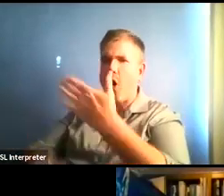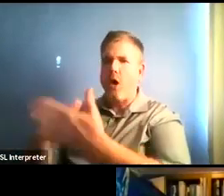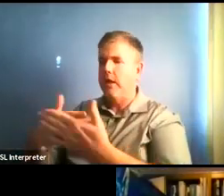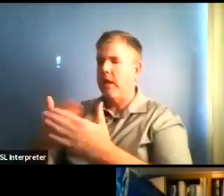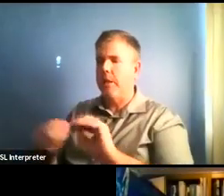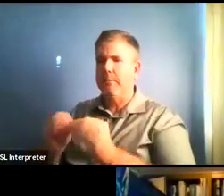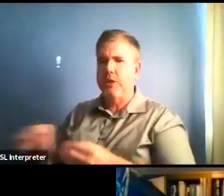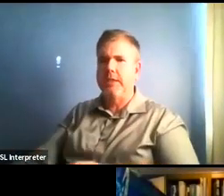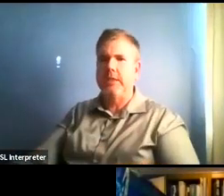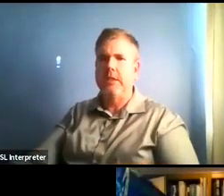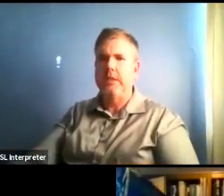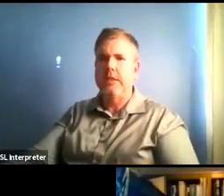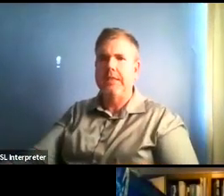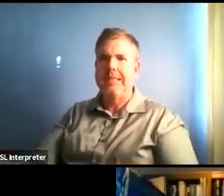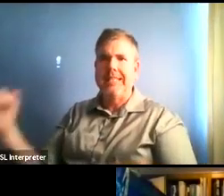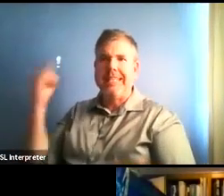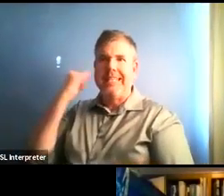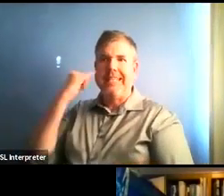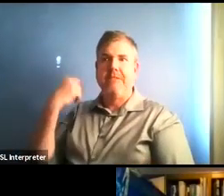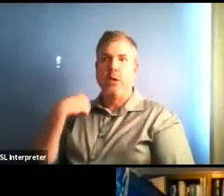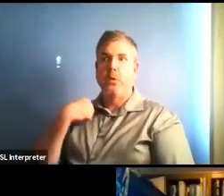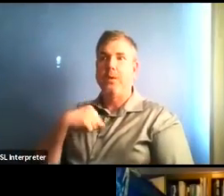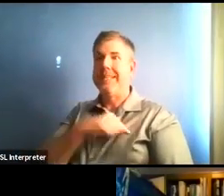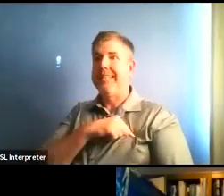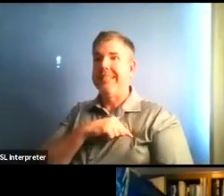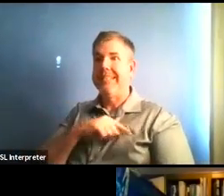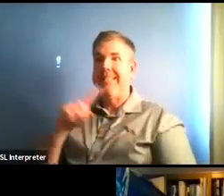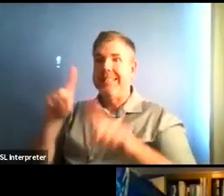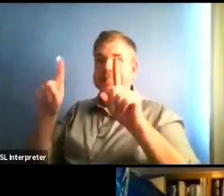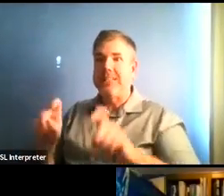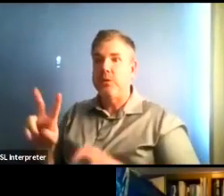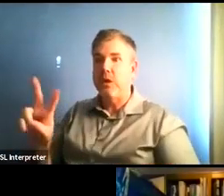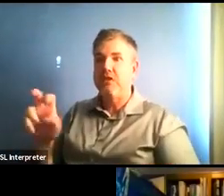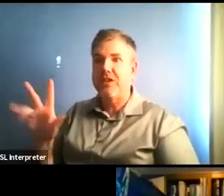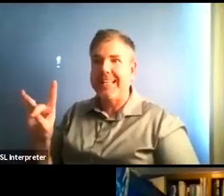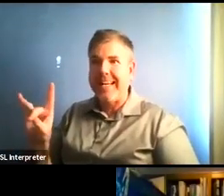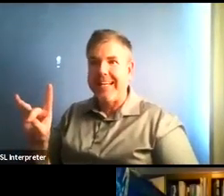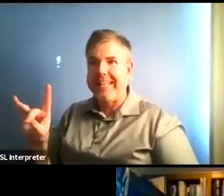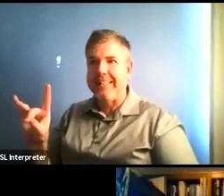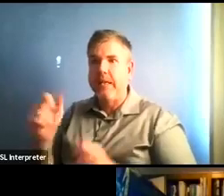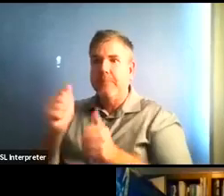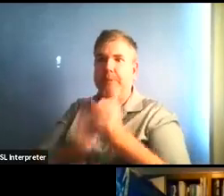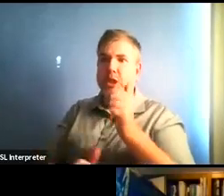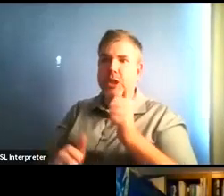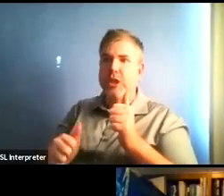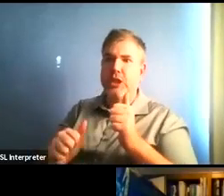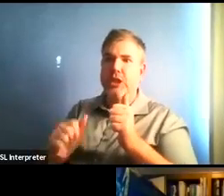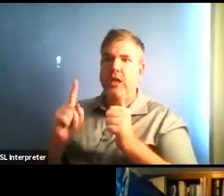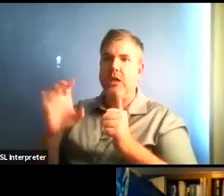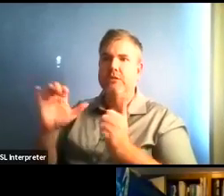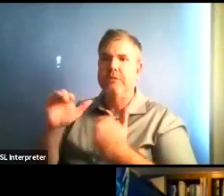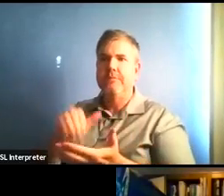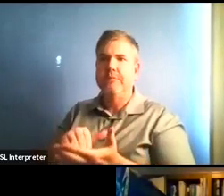thousand two hundred thirty eight test per day, four hundred thousand, our case rate gets multiplied by point nine, two or nine for it.